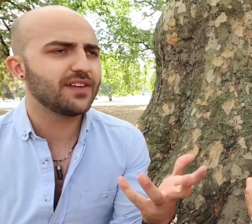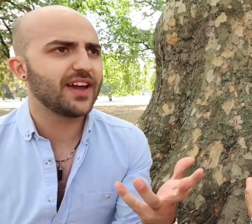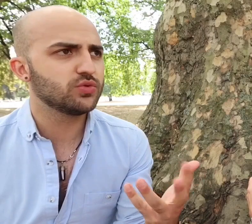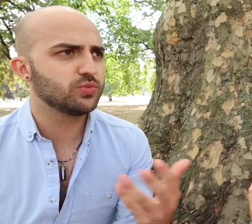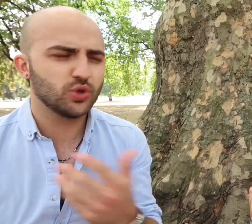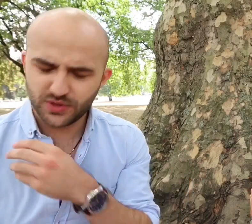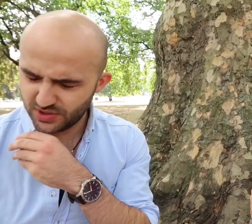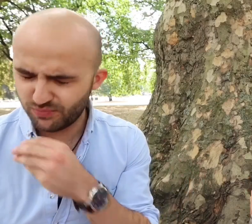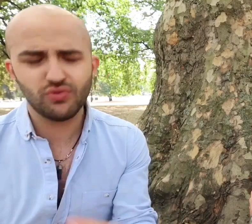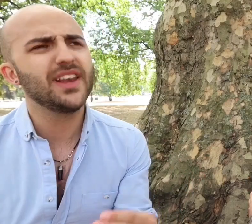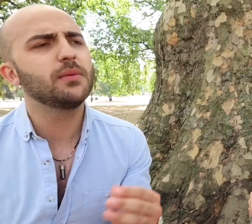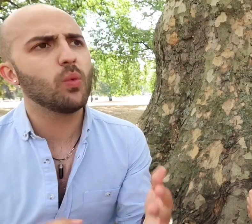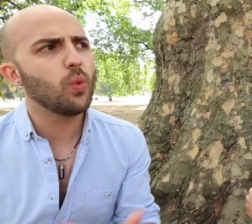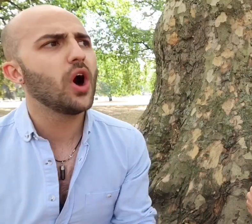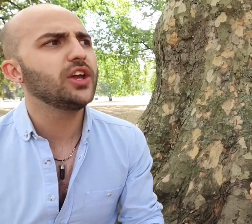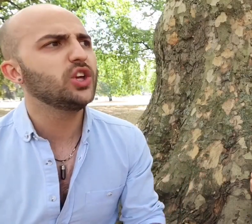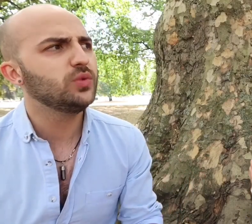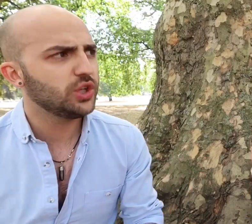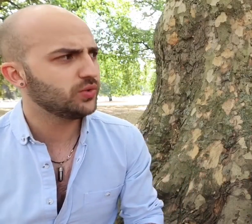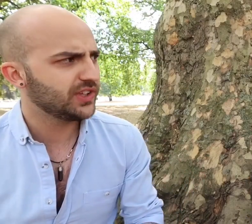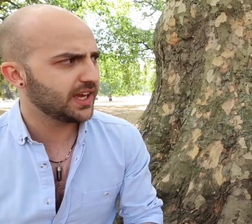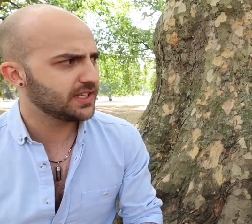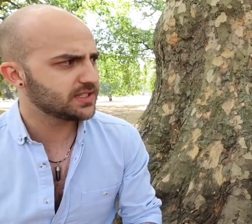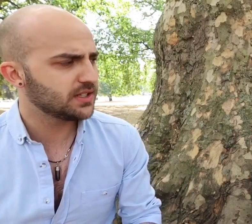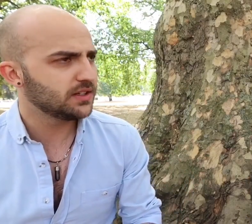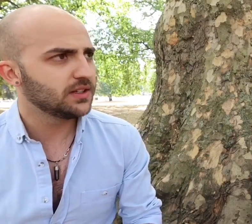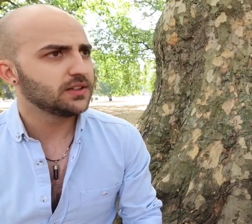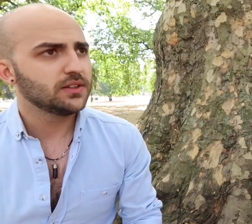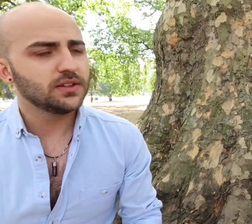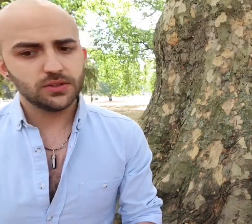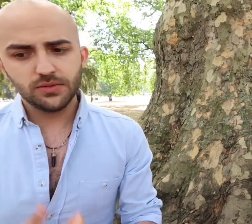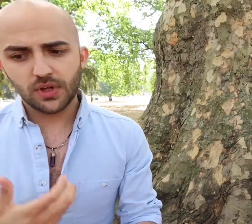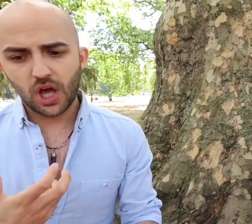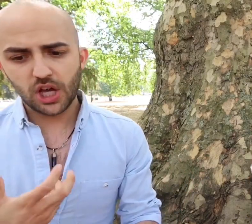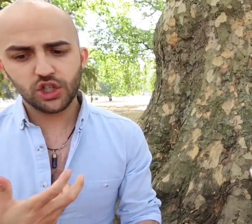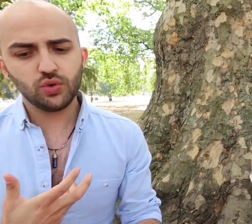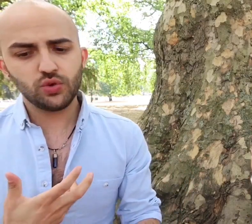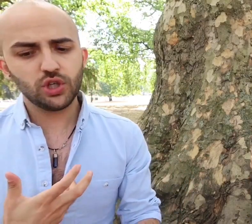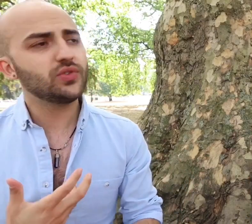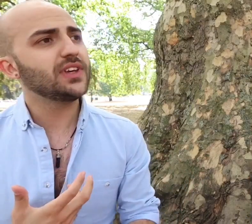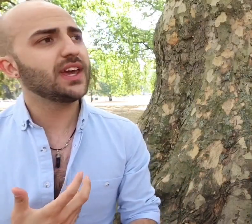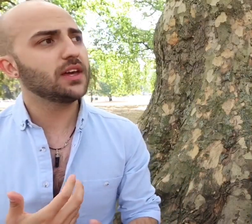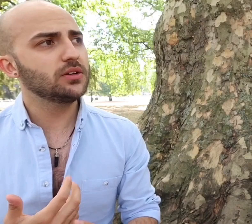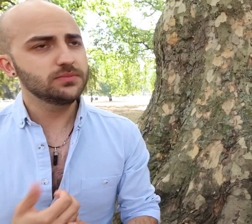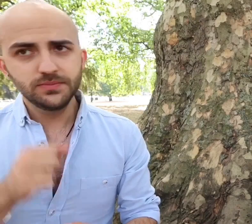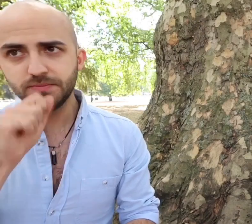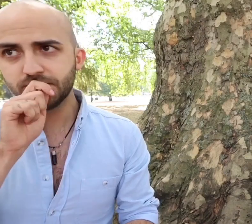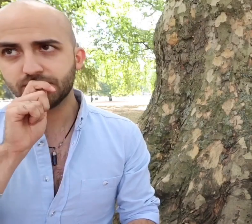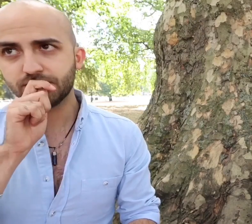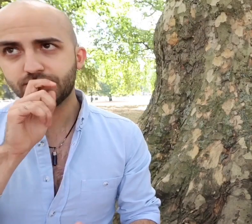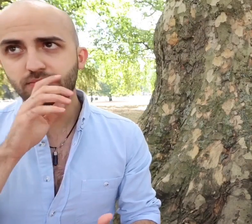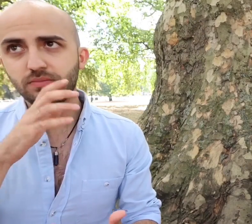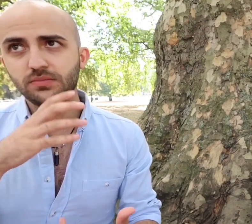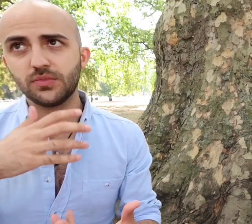deaf actor on board which is brilliant but why are you using it? Are you using it to